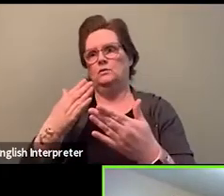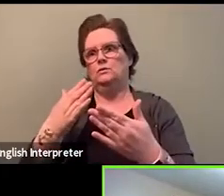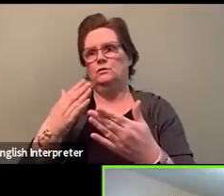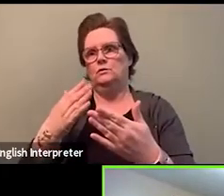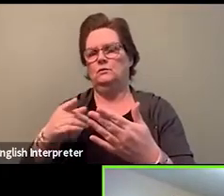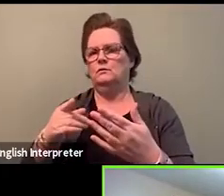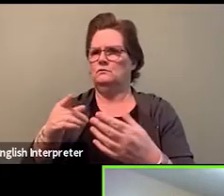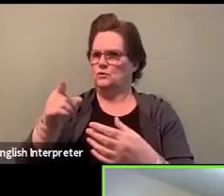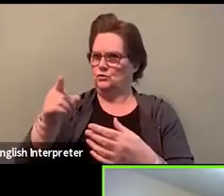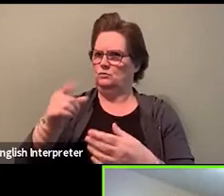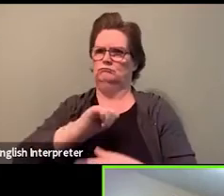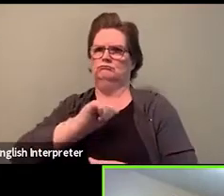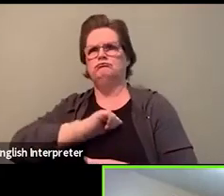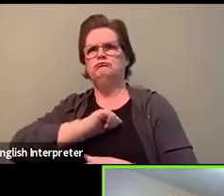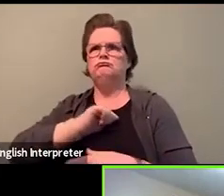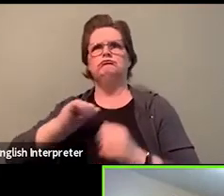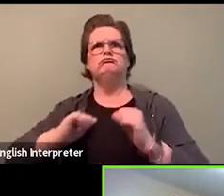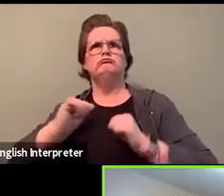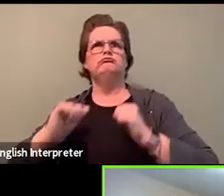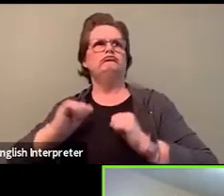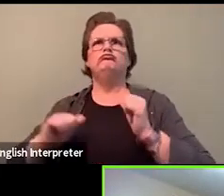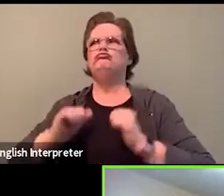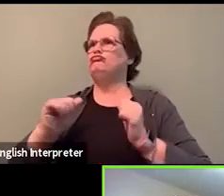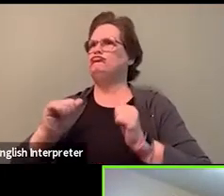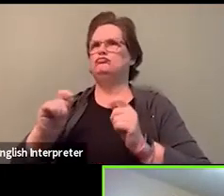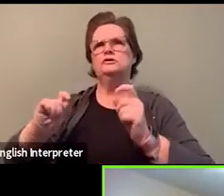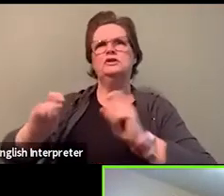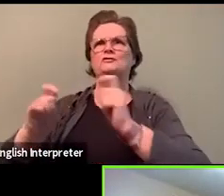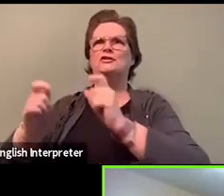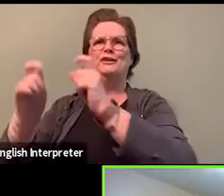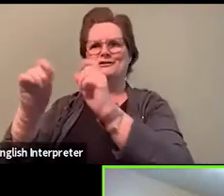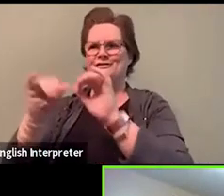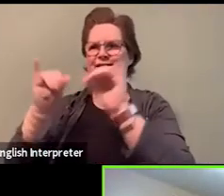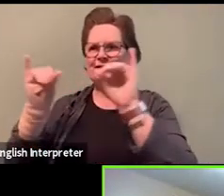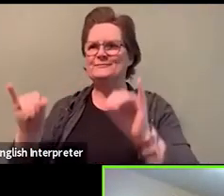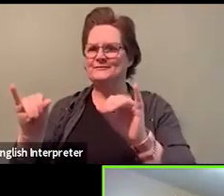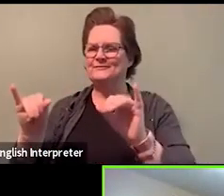And so tell us, how were you able to address the challenges